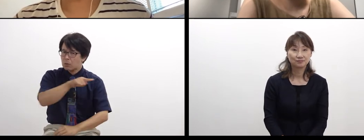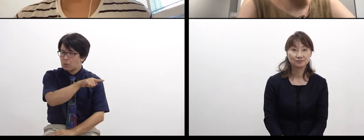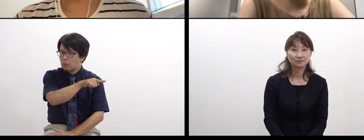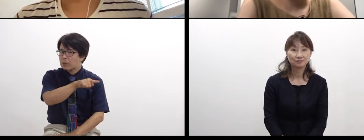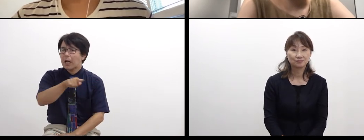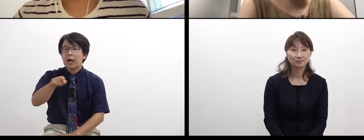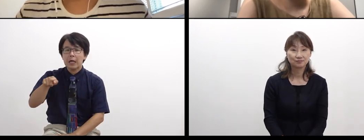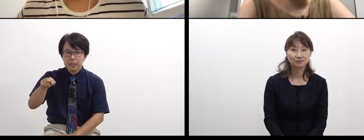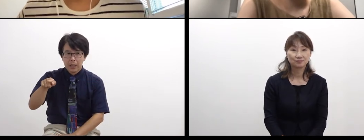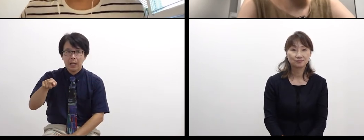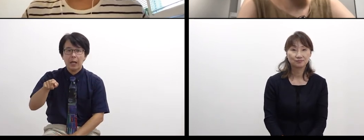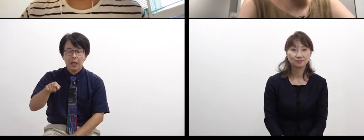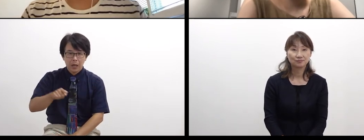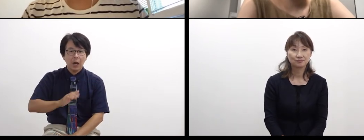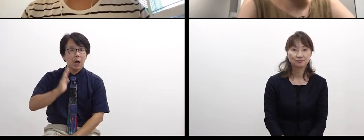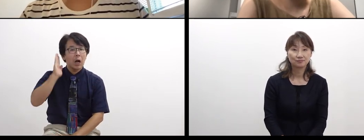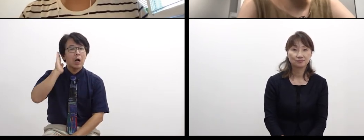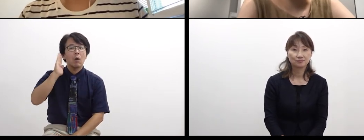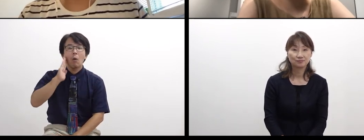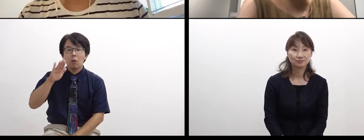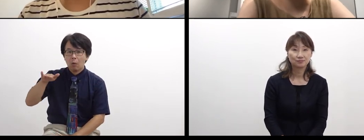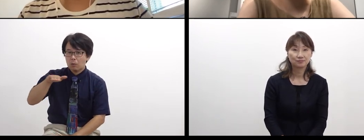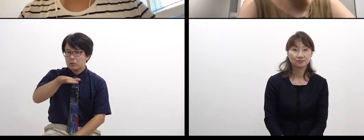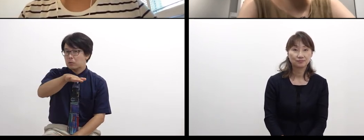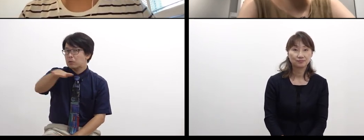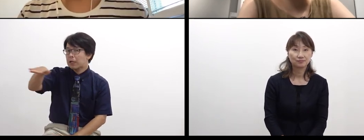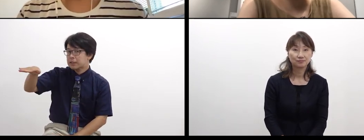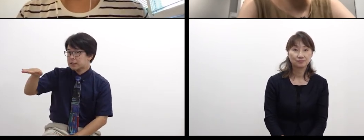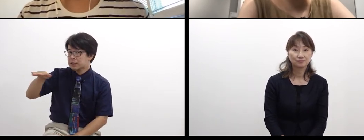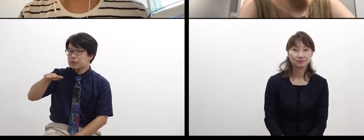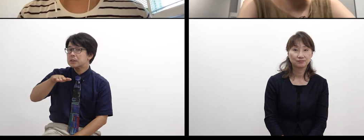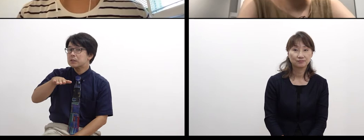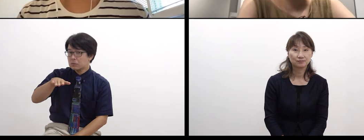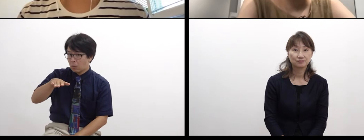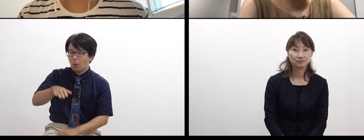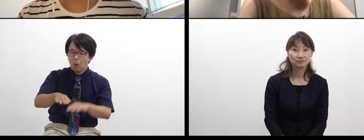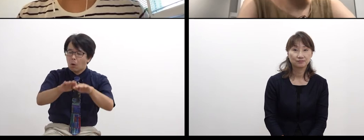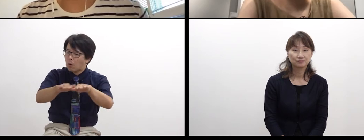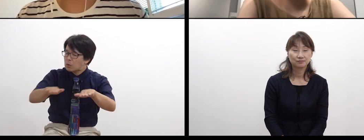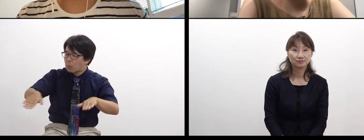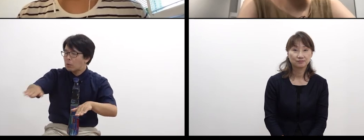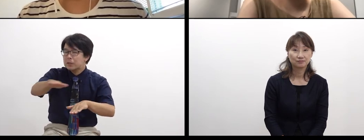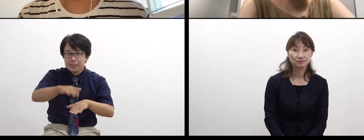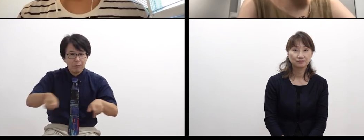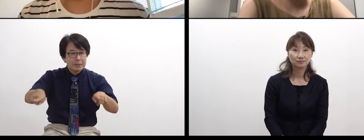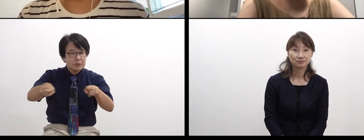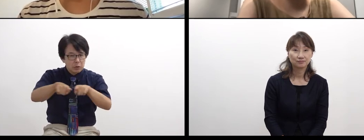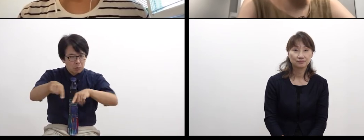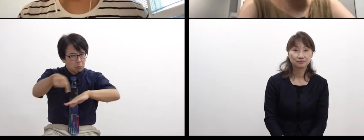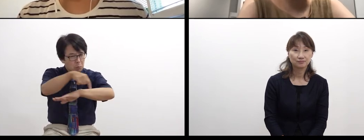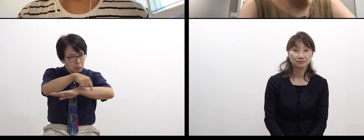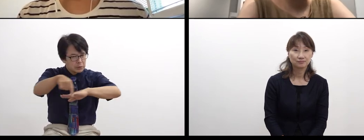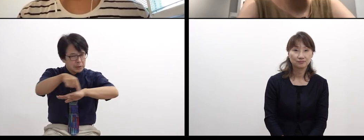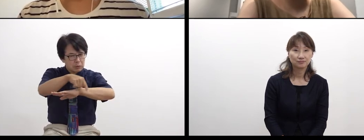like in a project with deaf people, children, so on,